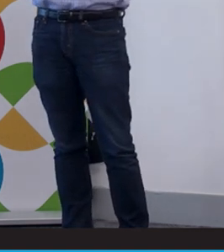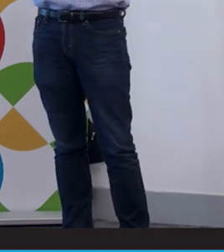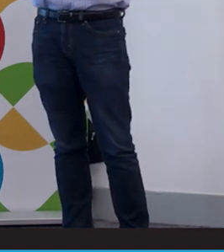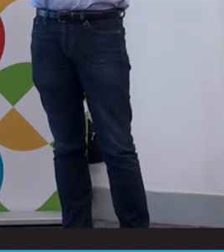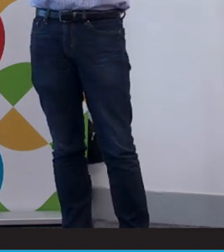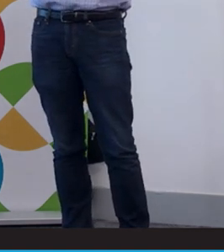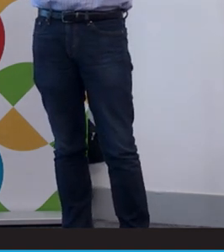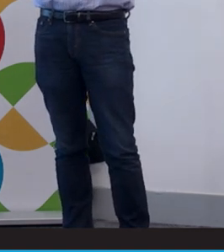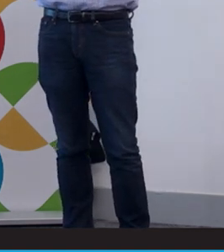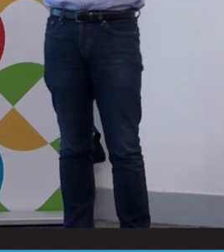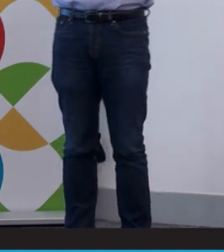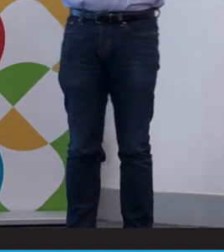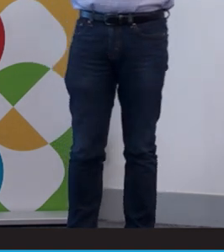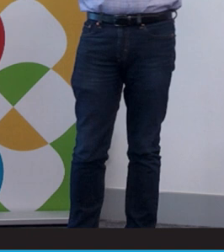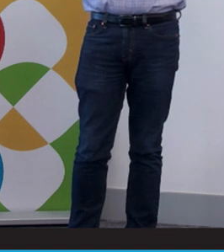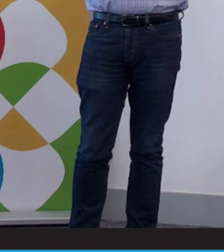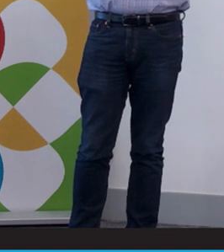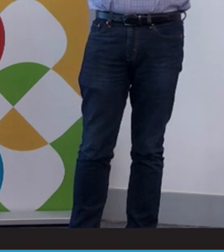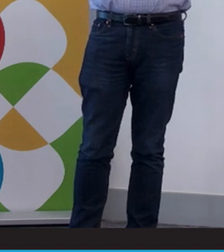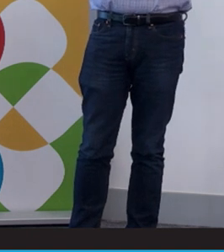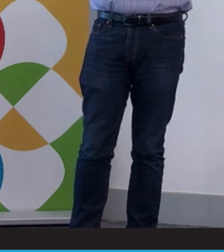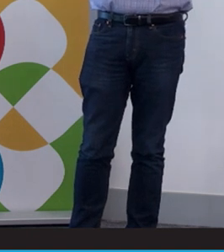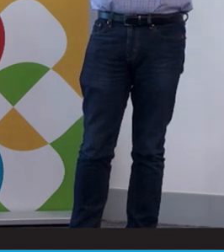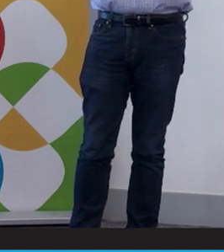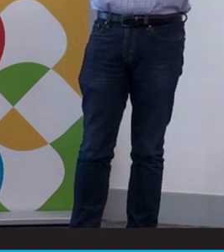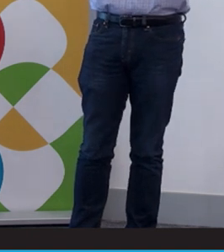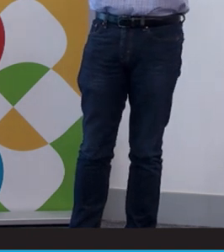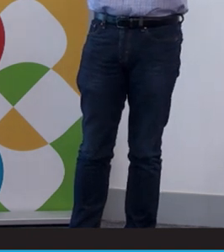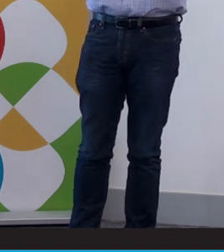service groups group supports 1 to 1 supports interpreting.